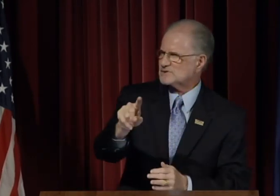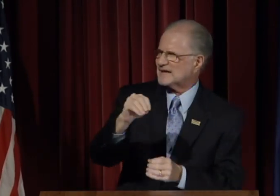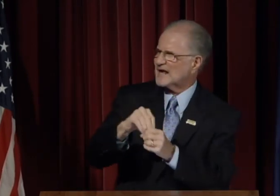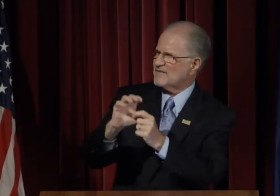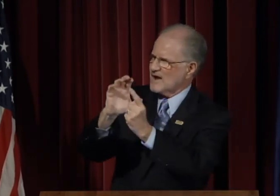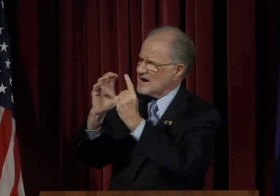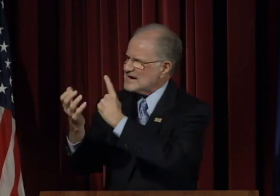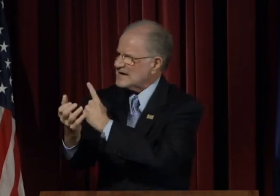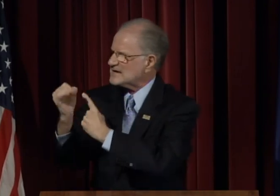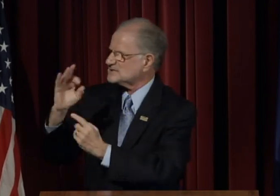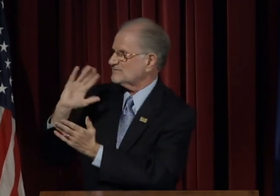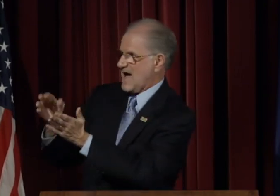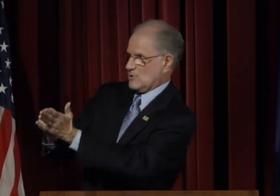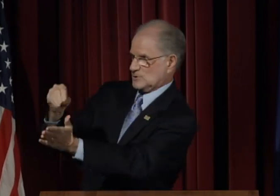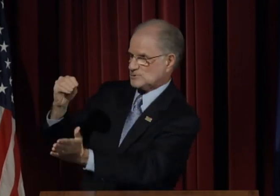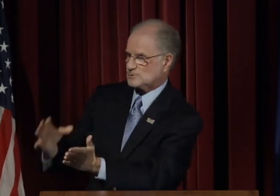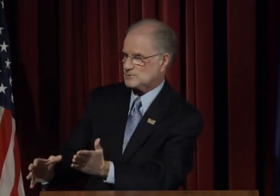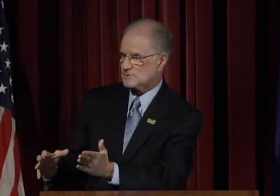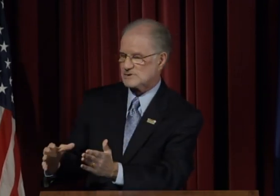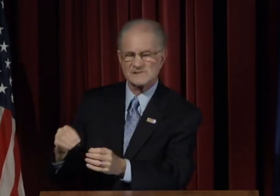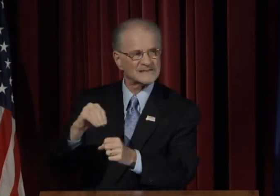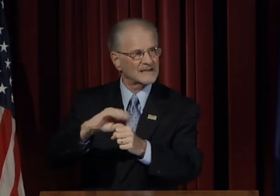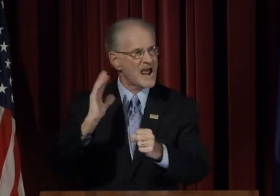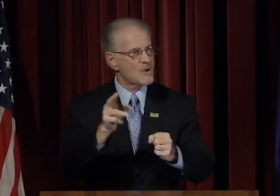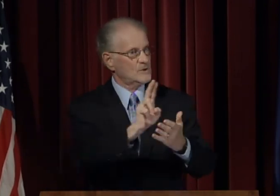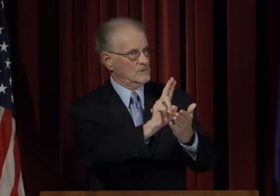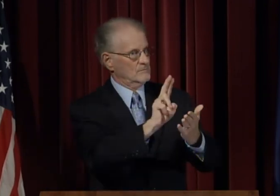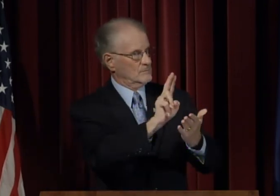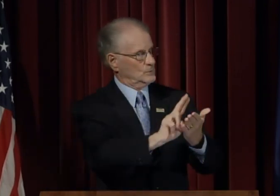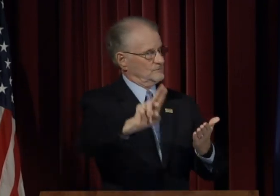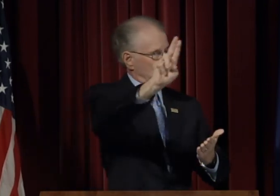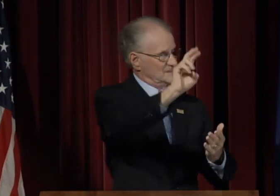Let me ask that question in the context of students in our University environment.